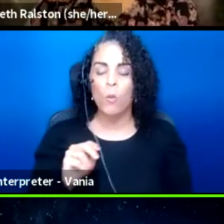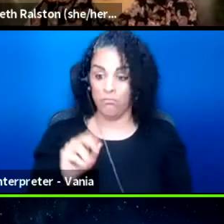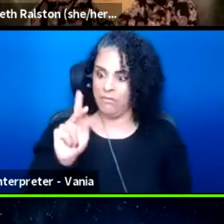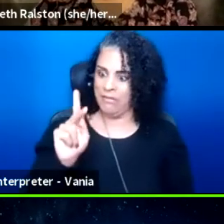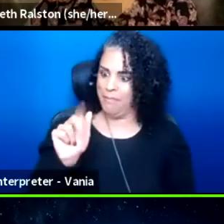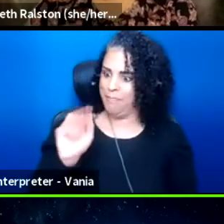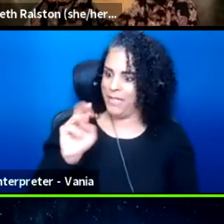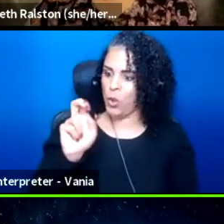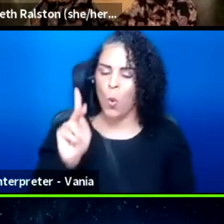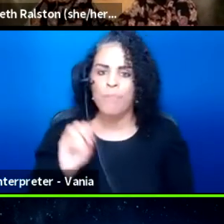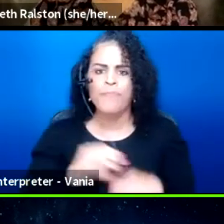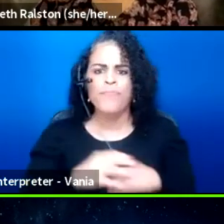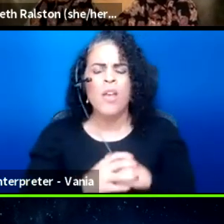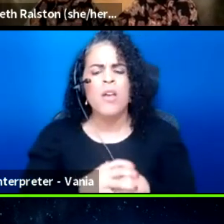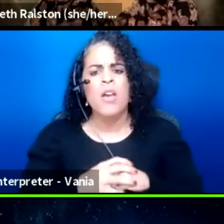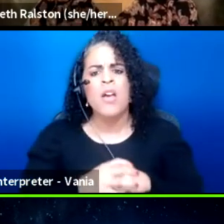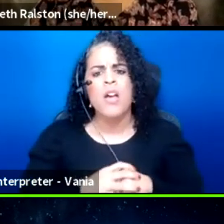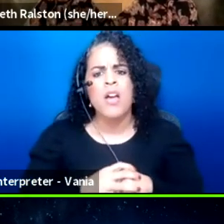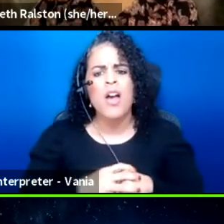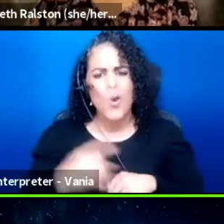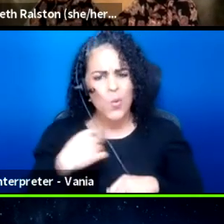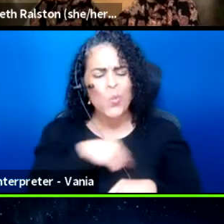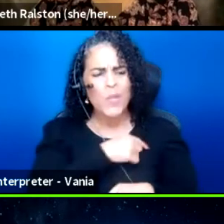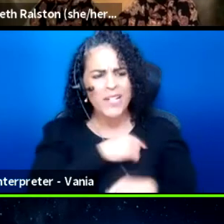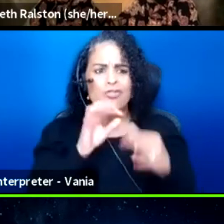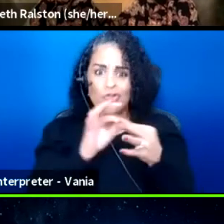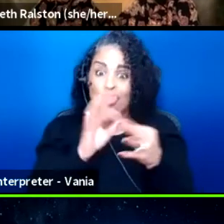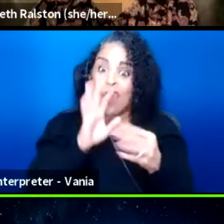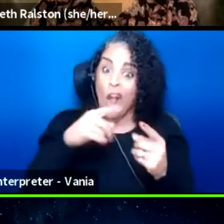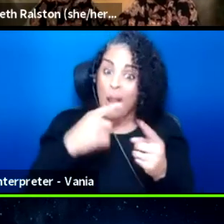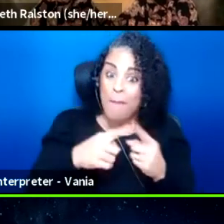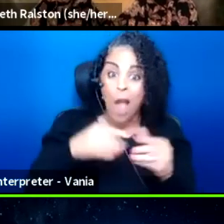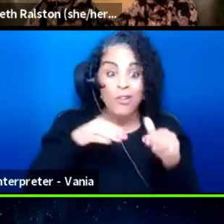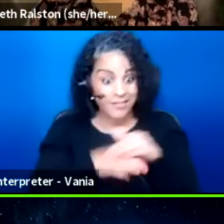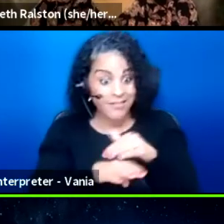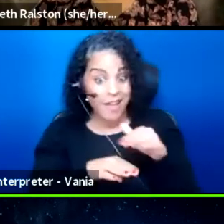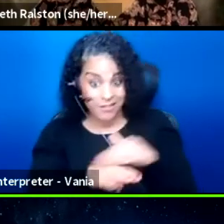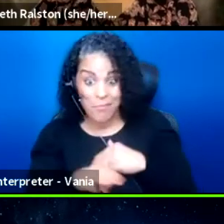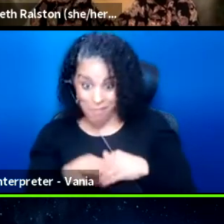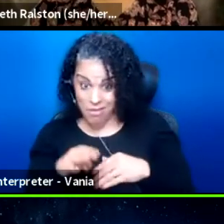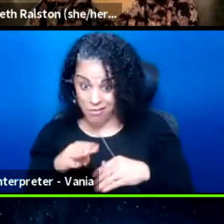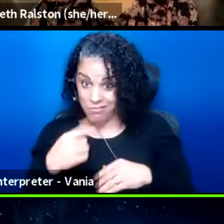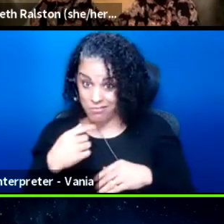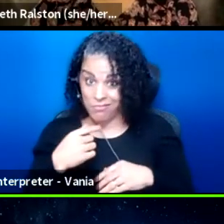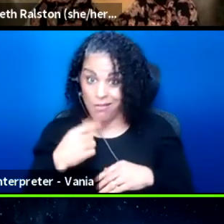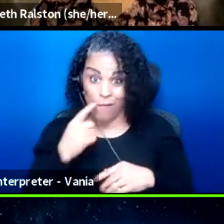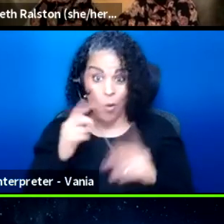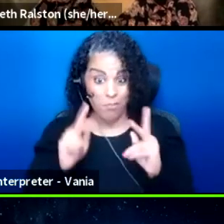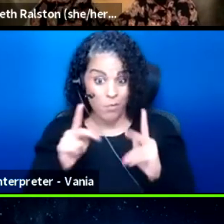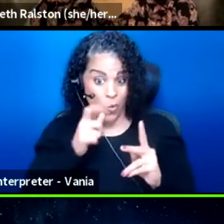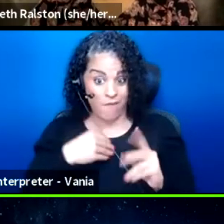You know, we speak about accessibility for people with disabilities and I'm,